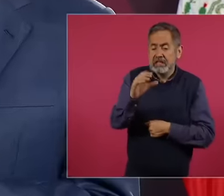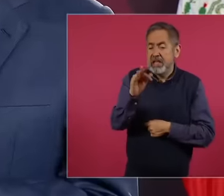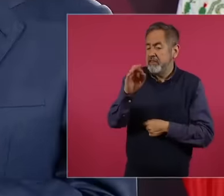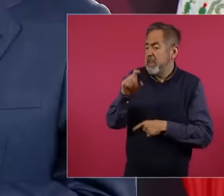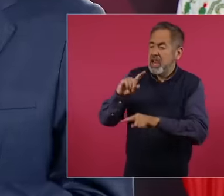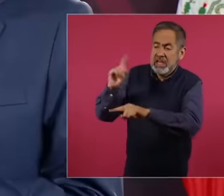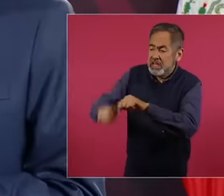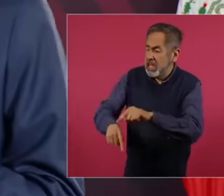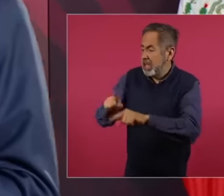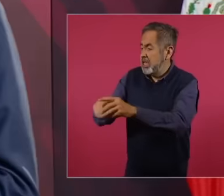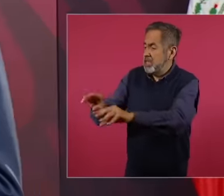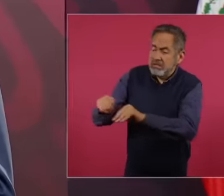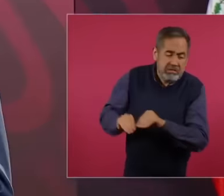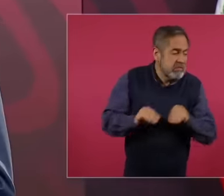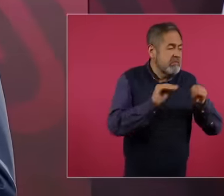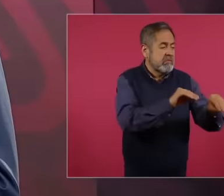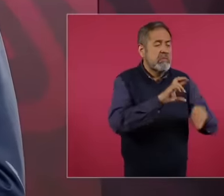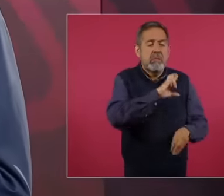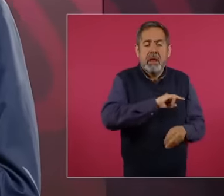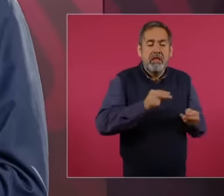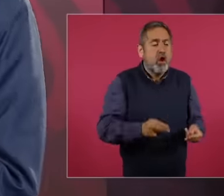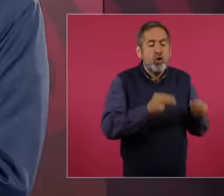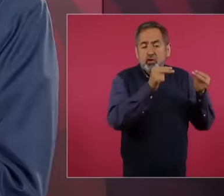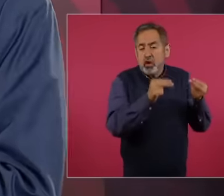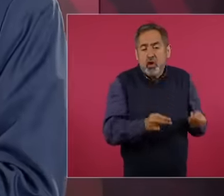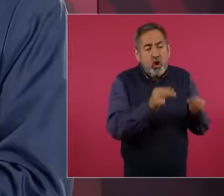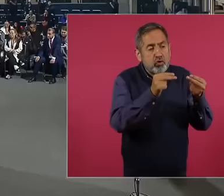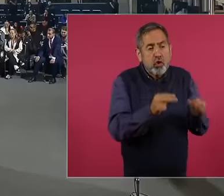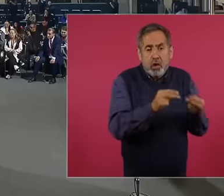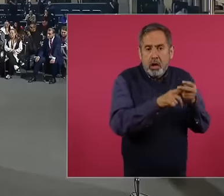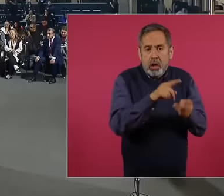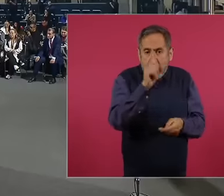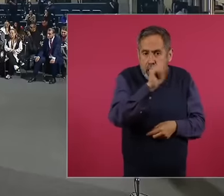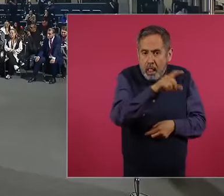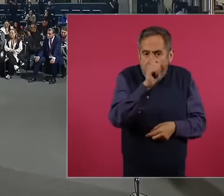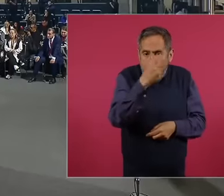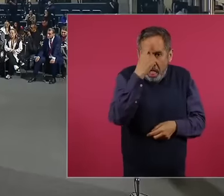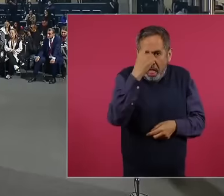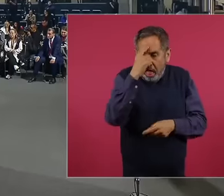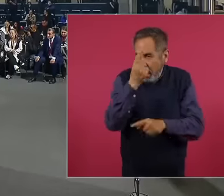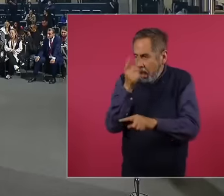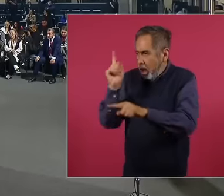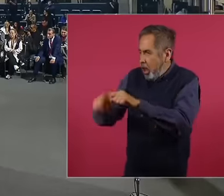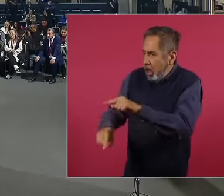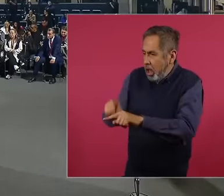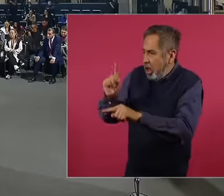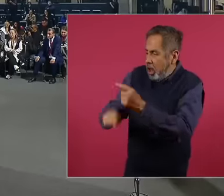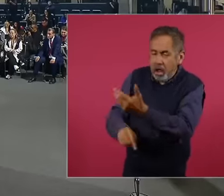electrical industry Social security reform